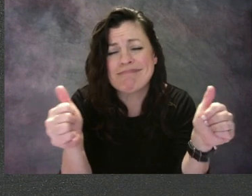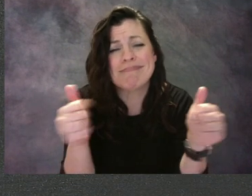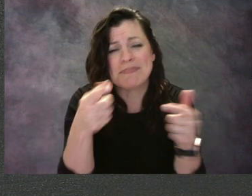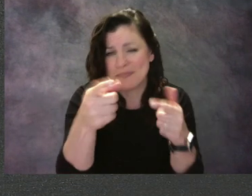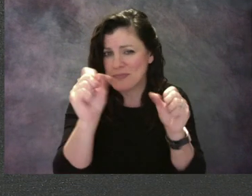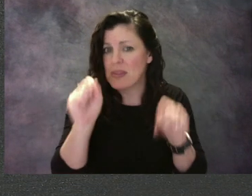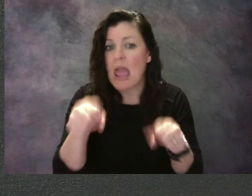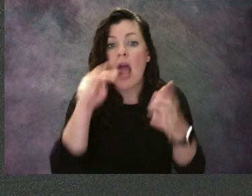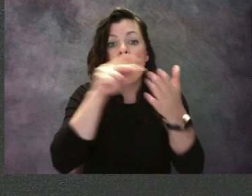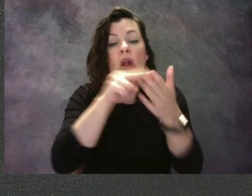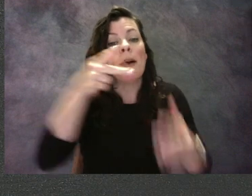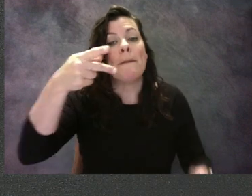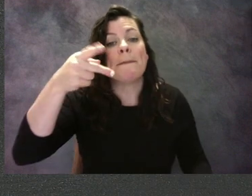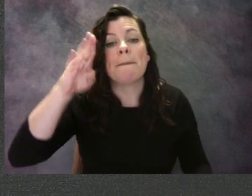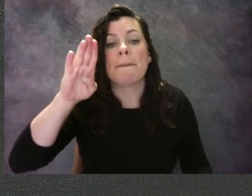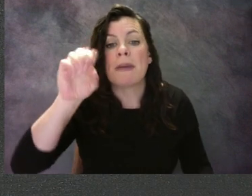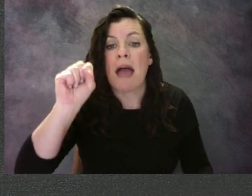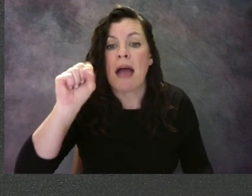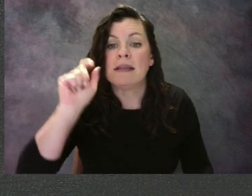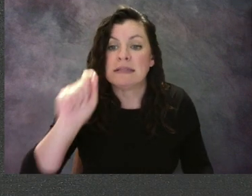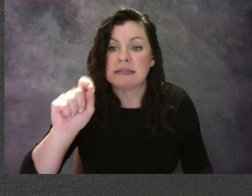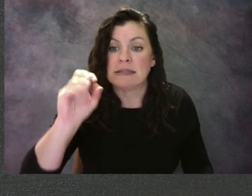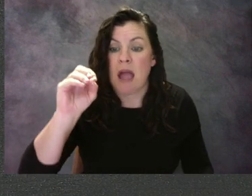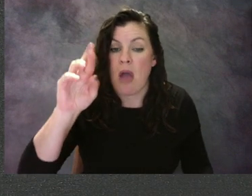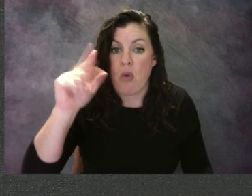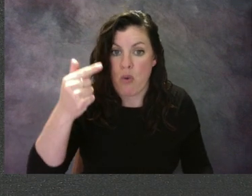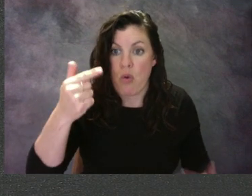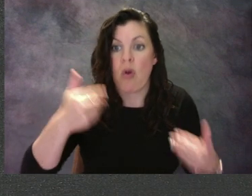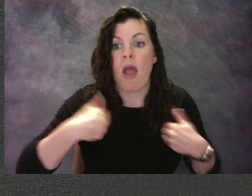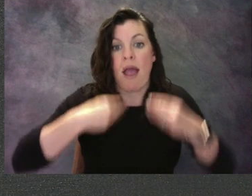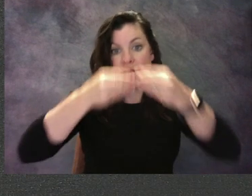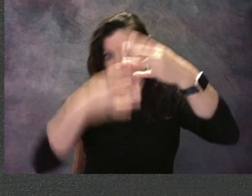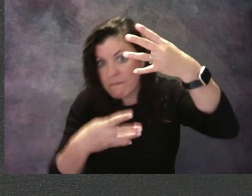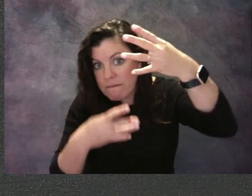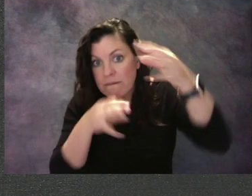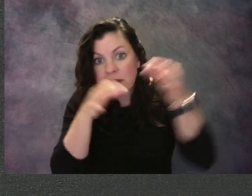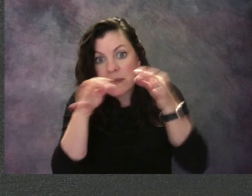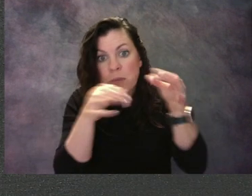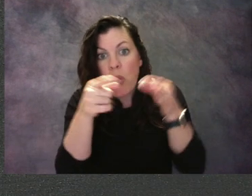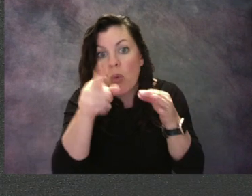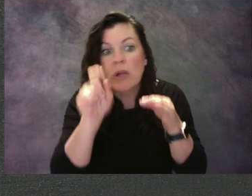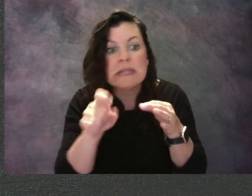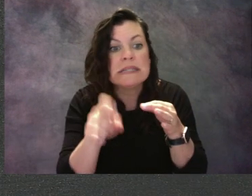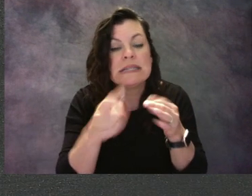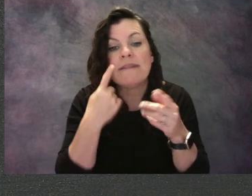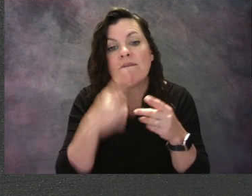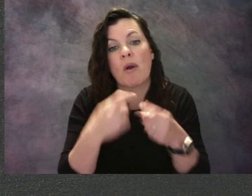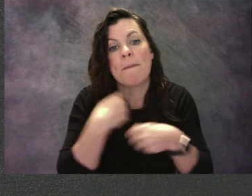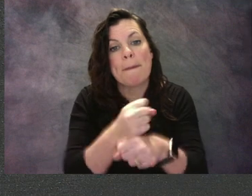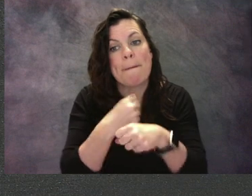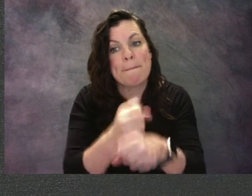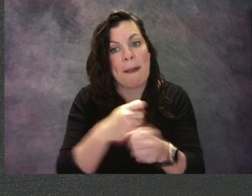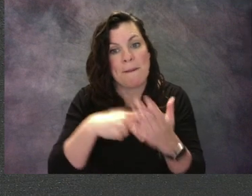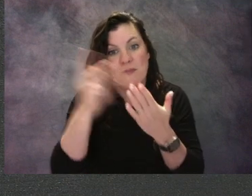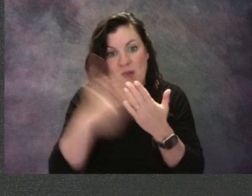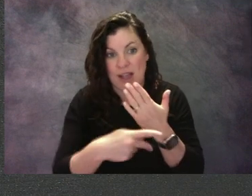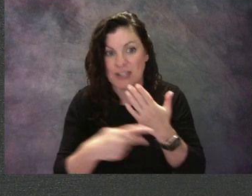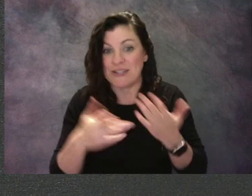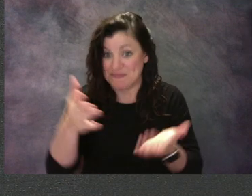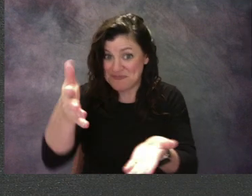find the lesson there with all the materials you're gonna need. So go gather your stuff and come back and when we get started,